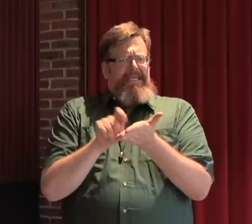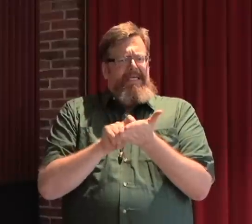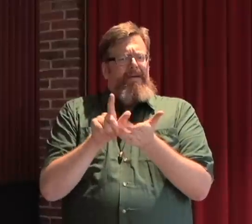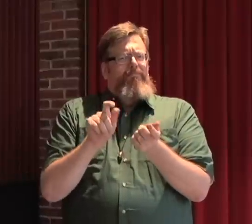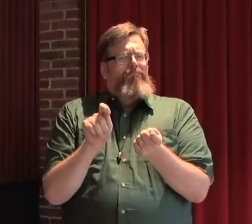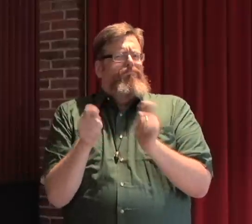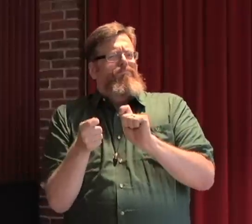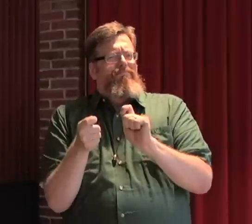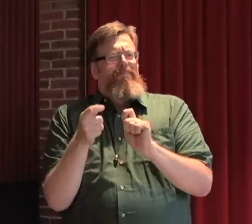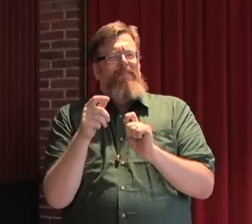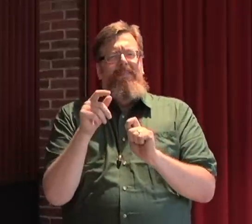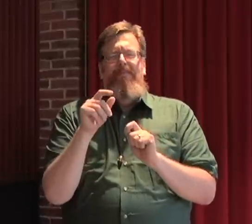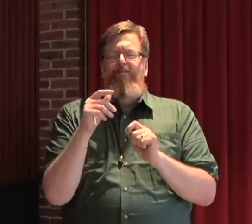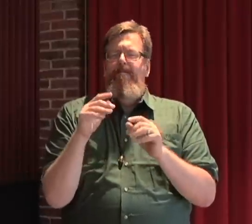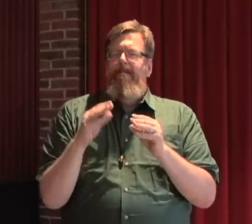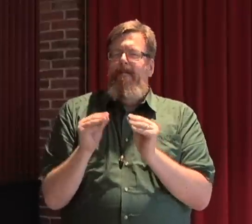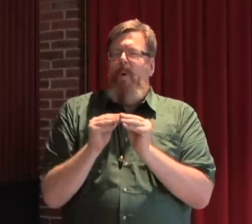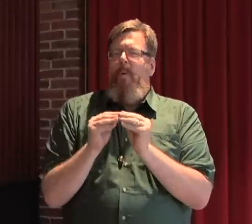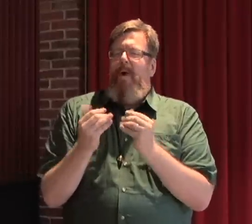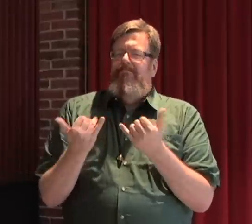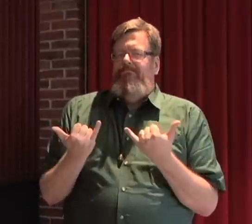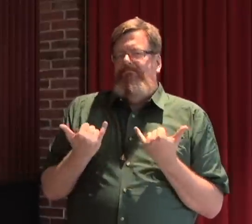The play is written more for today's time: